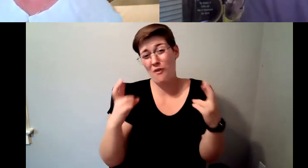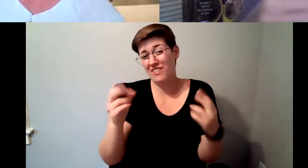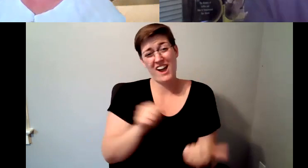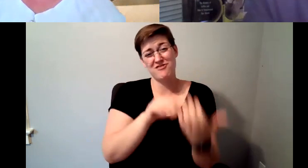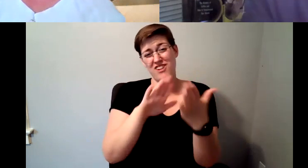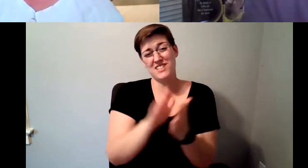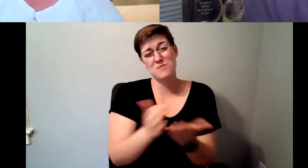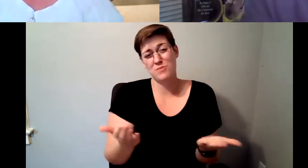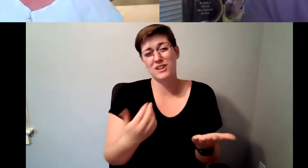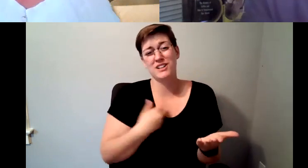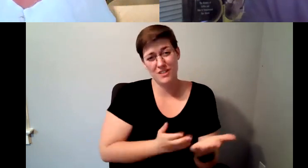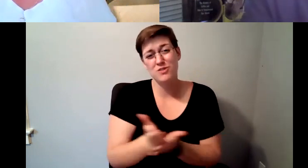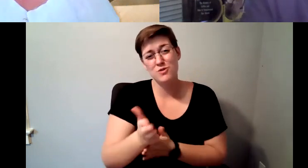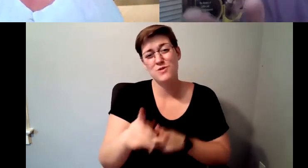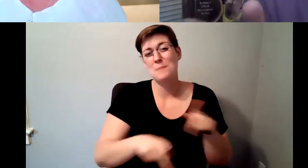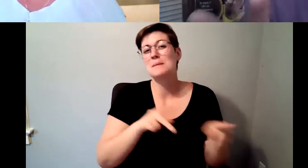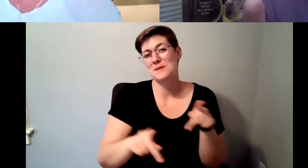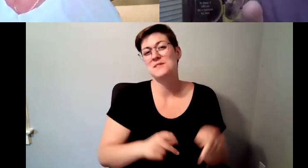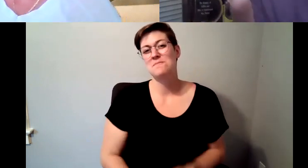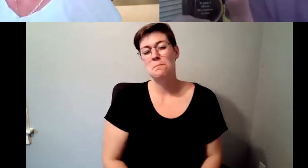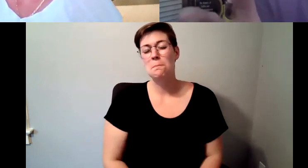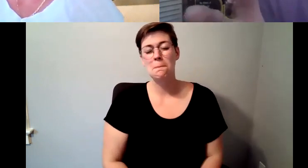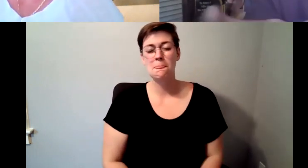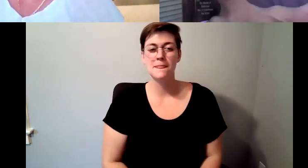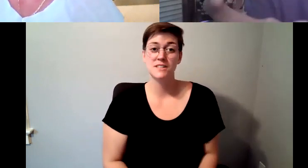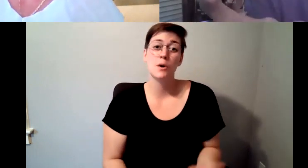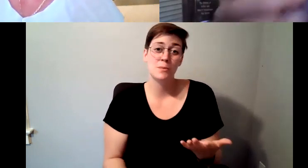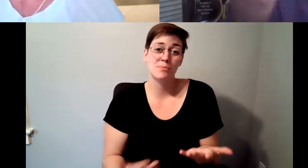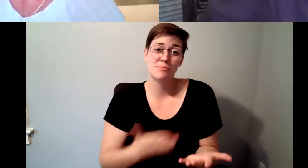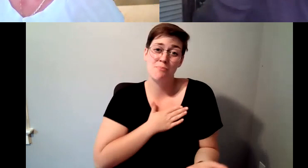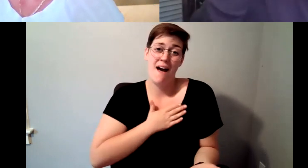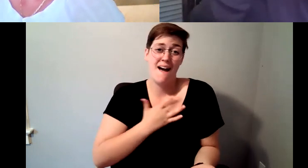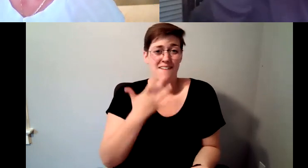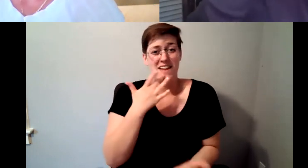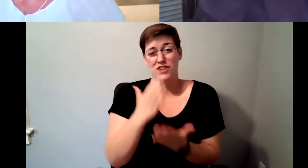the people. D. Major Cohen: And I have my favorite chapter and I you, you and I talked about this, my